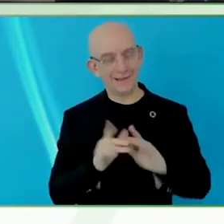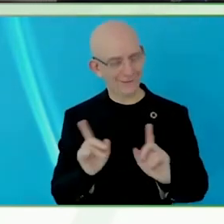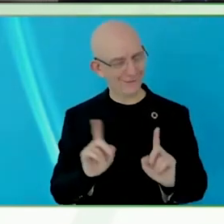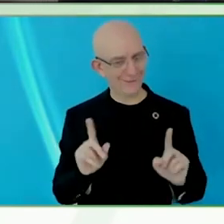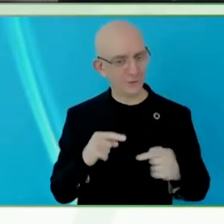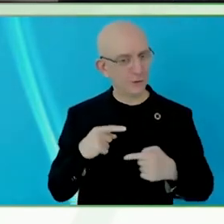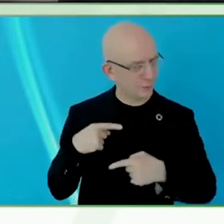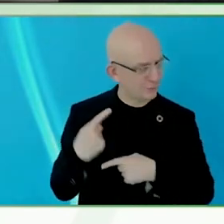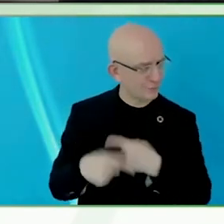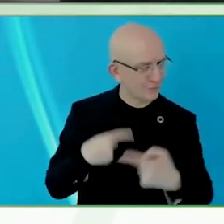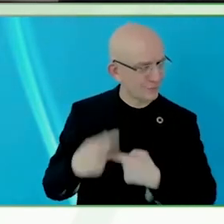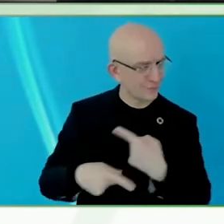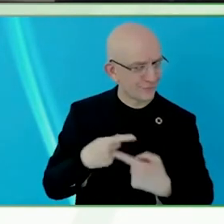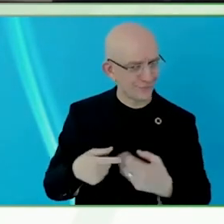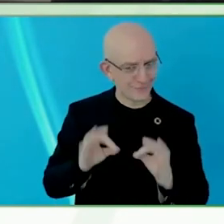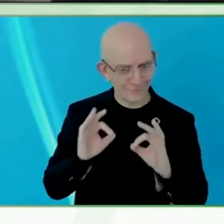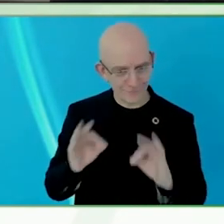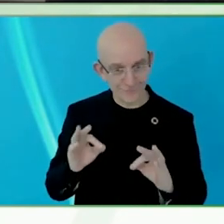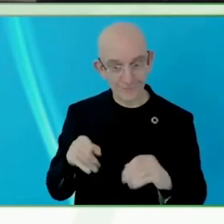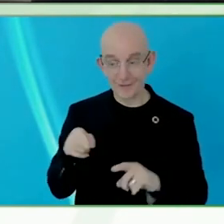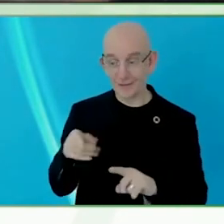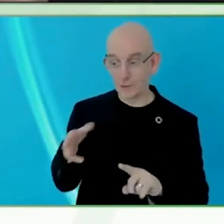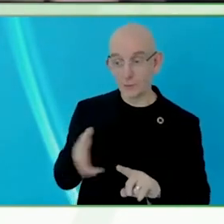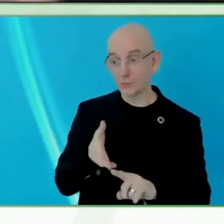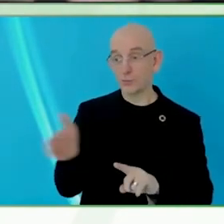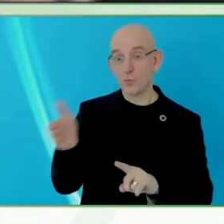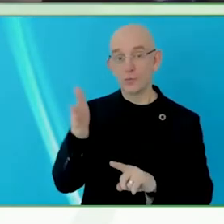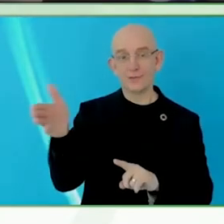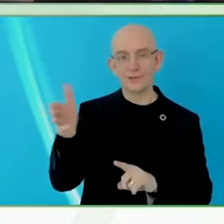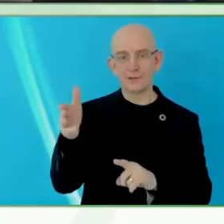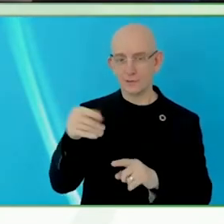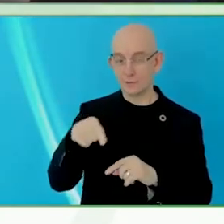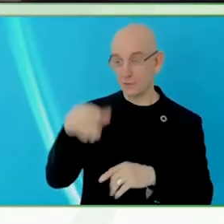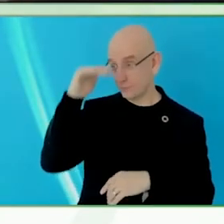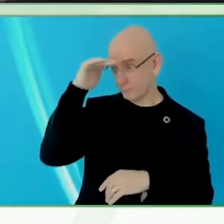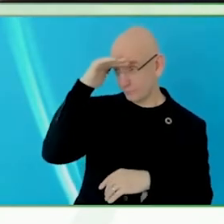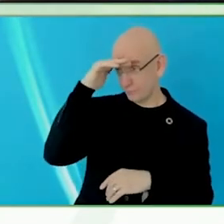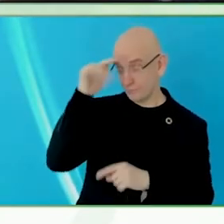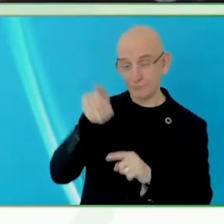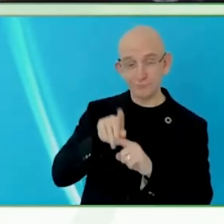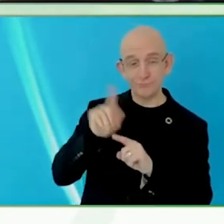To you, thank you so much for your time, and to all our audience, I hope you have learned something interesting today.